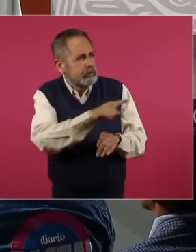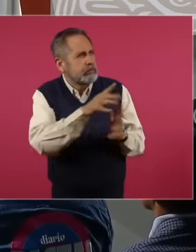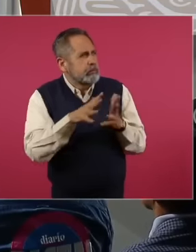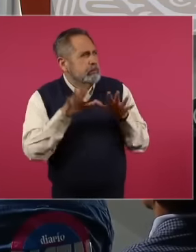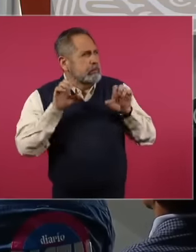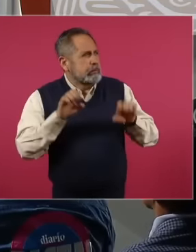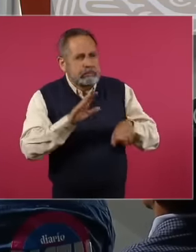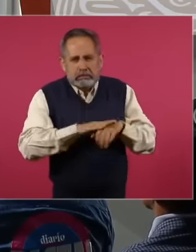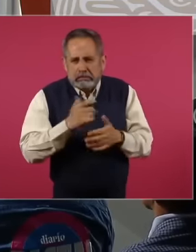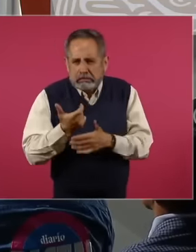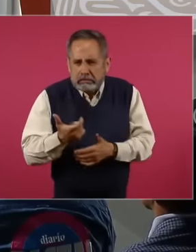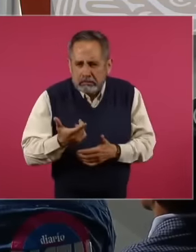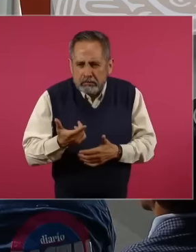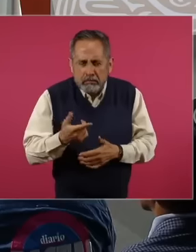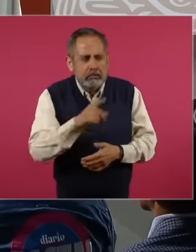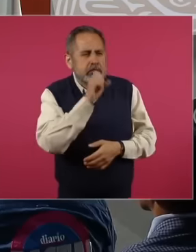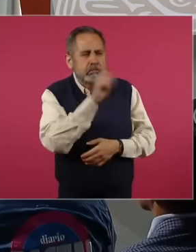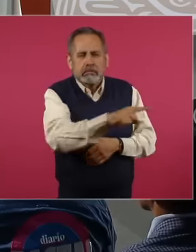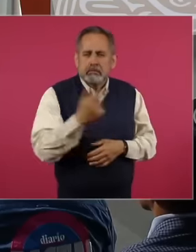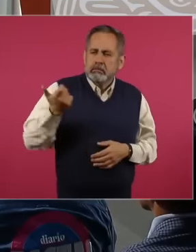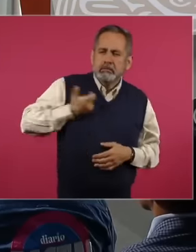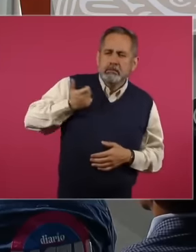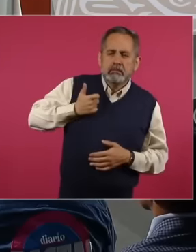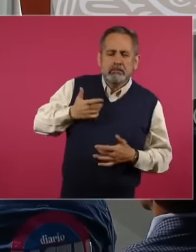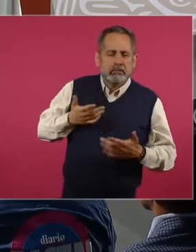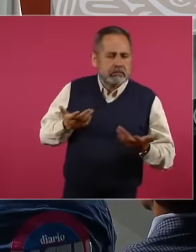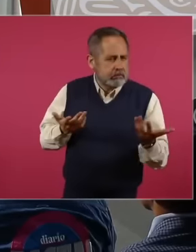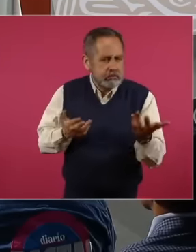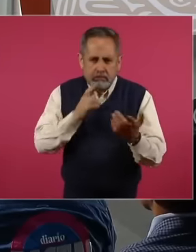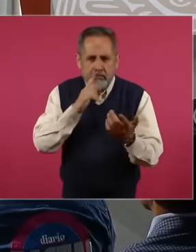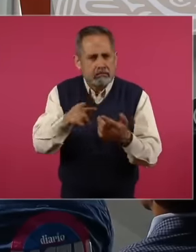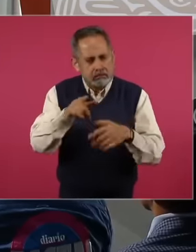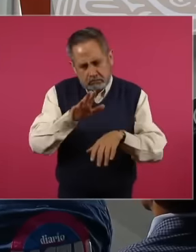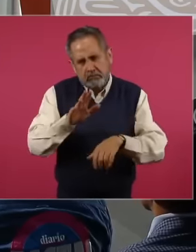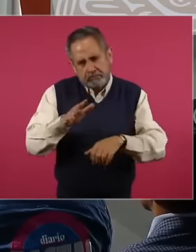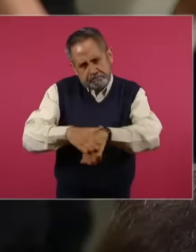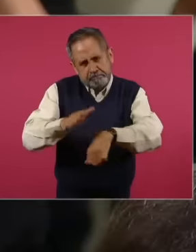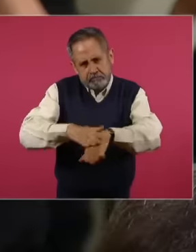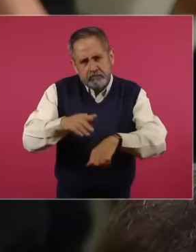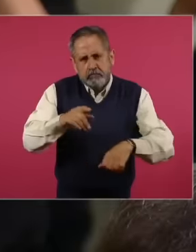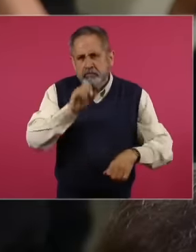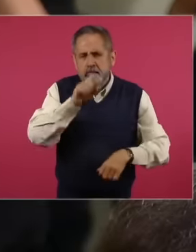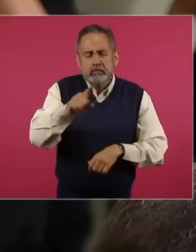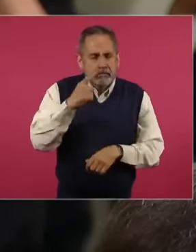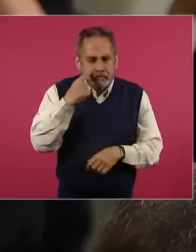of those privileged people ask him if it is not also time to review the other life pensions